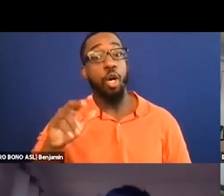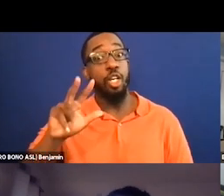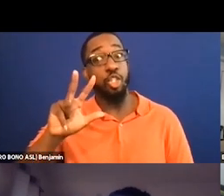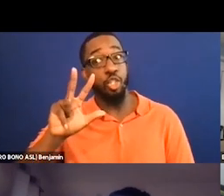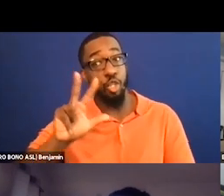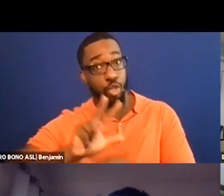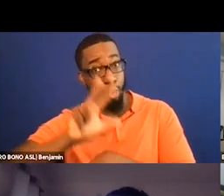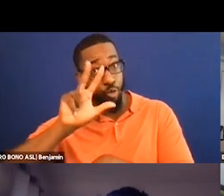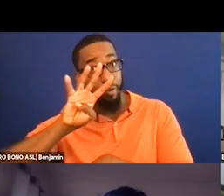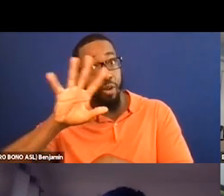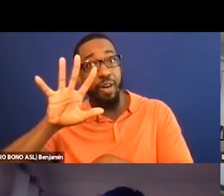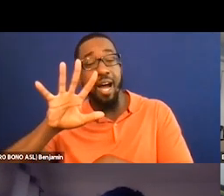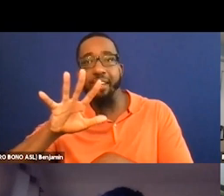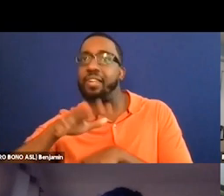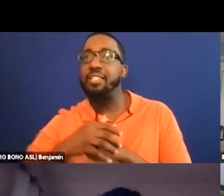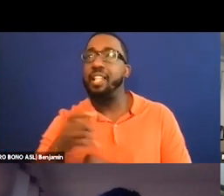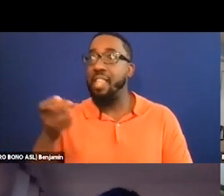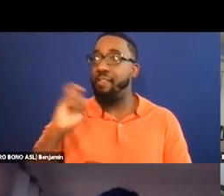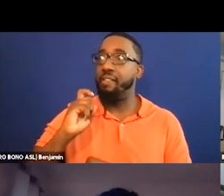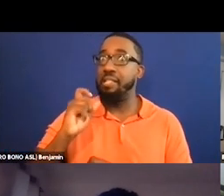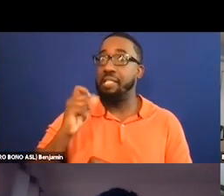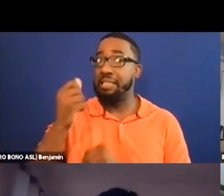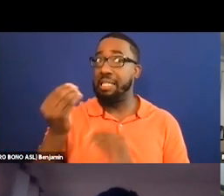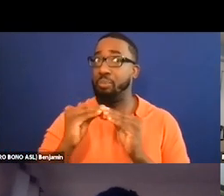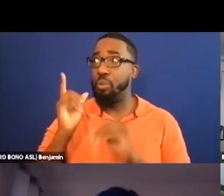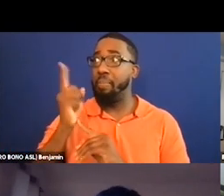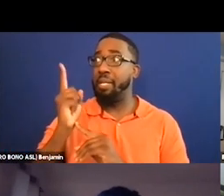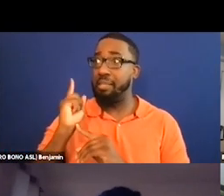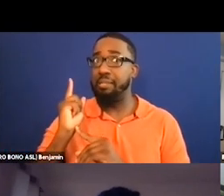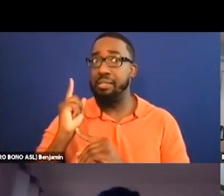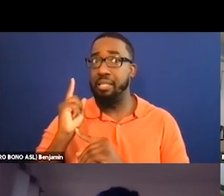minutes of Q and A if both of you are willing and there's lots of questions.